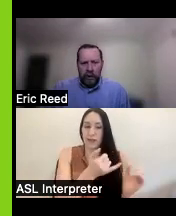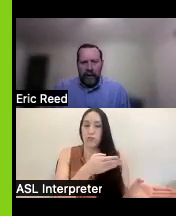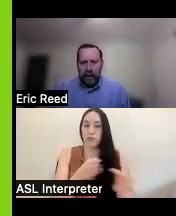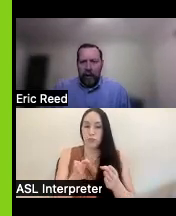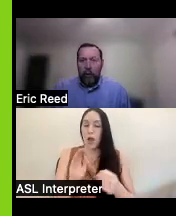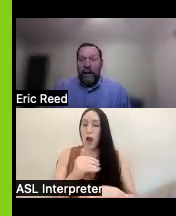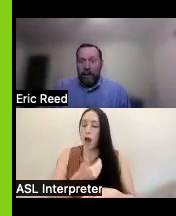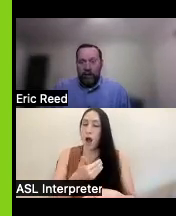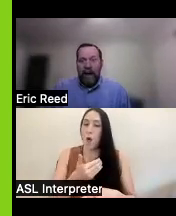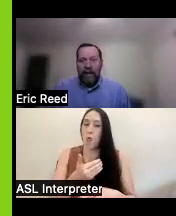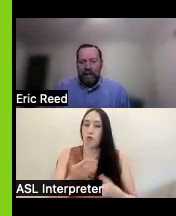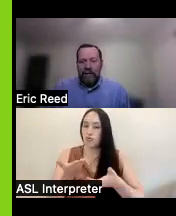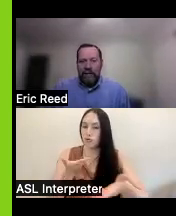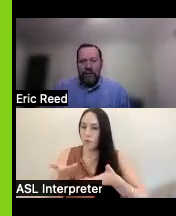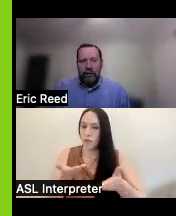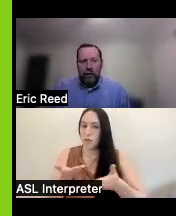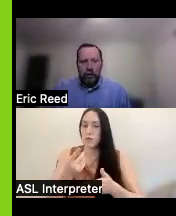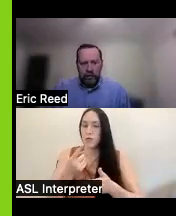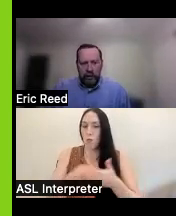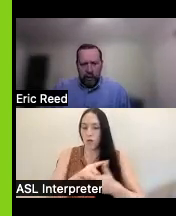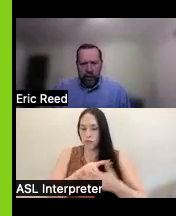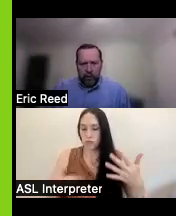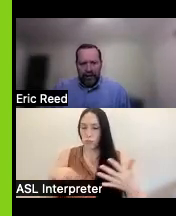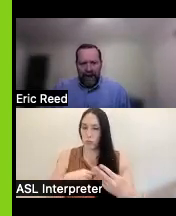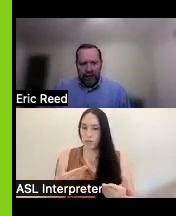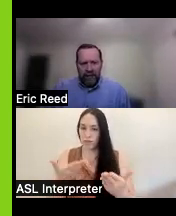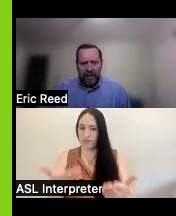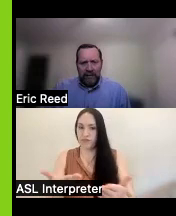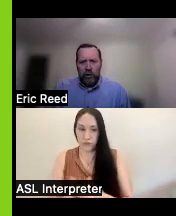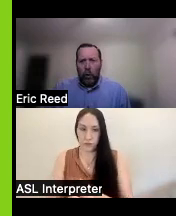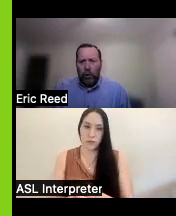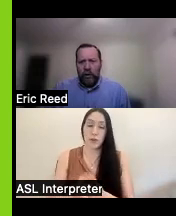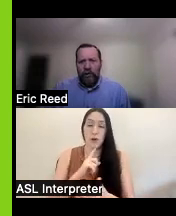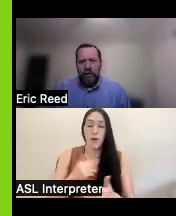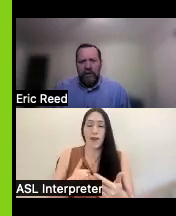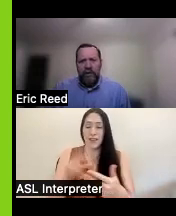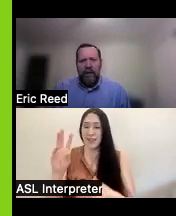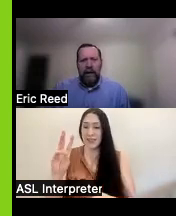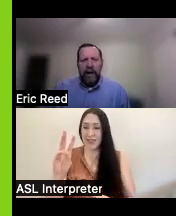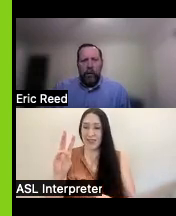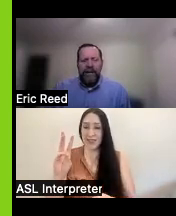and where we can provide assistance to you so we really have six core Services uh that we're